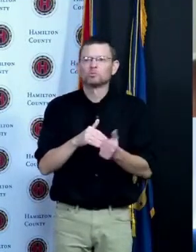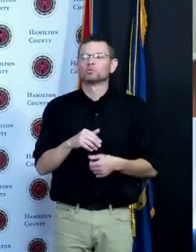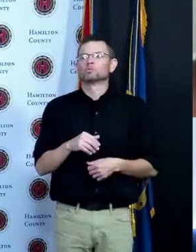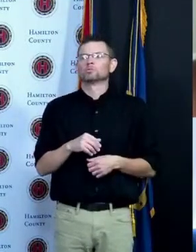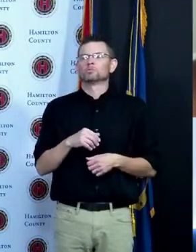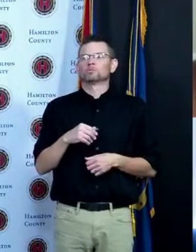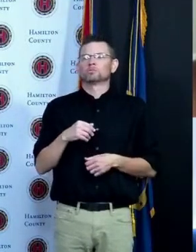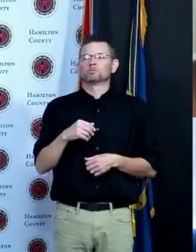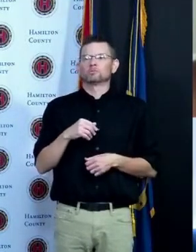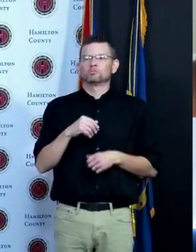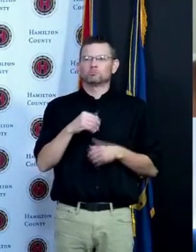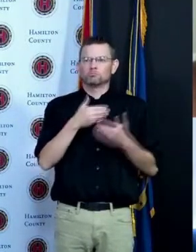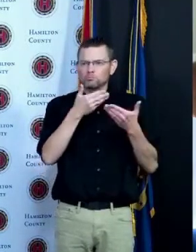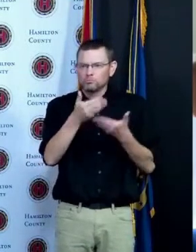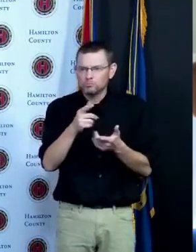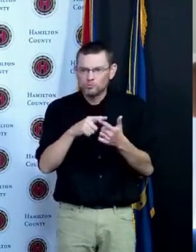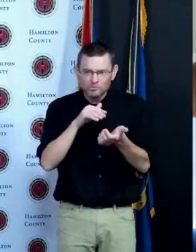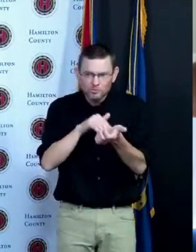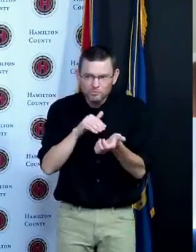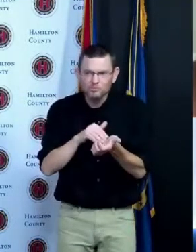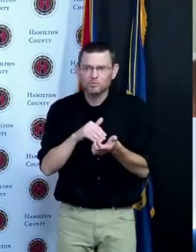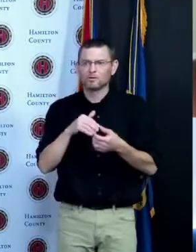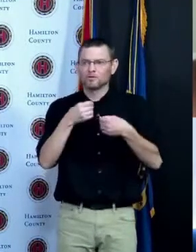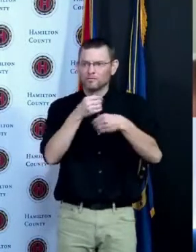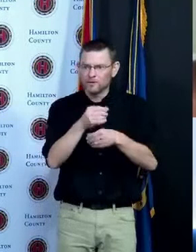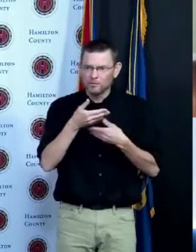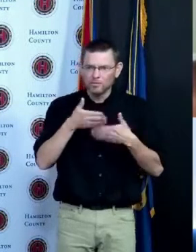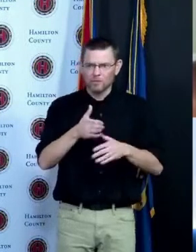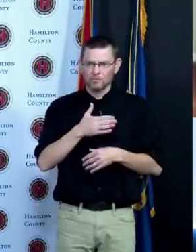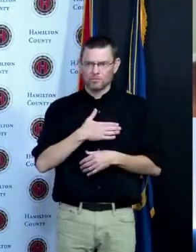strategies to try and make sure that parents have safe access to vaccine for their children